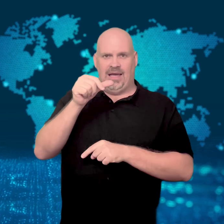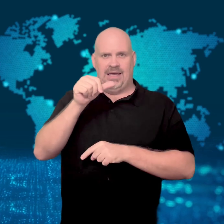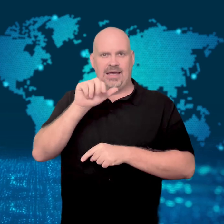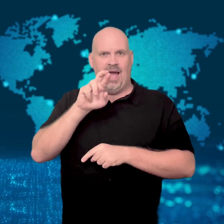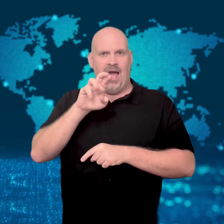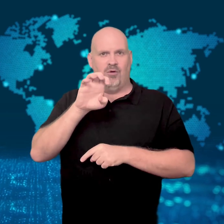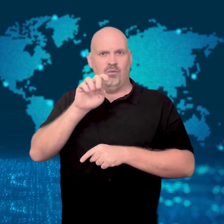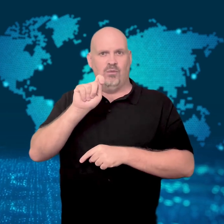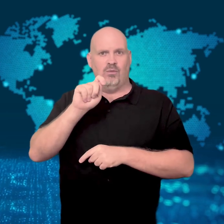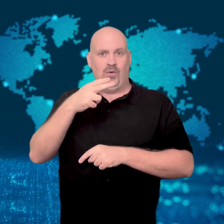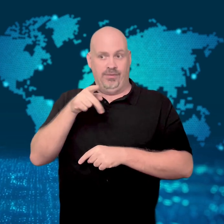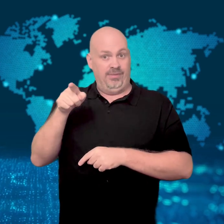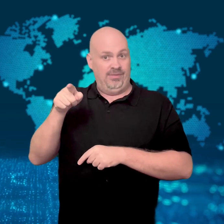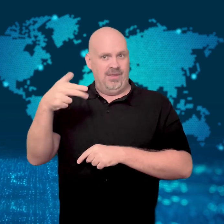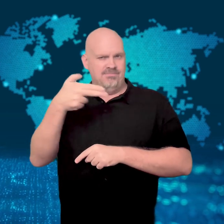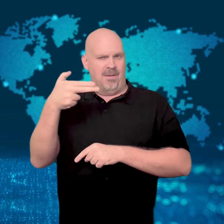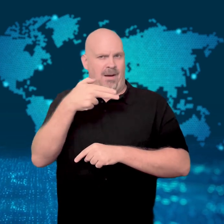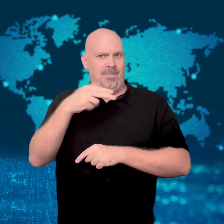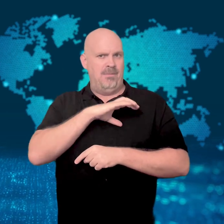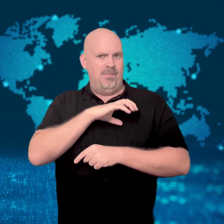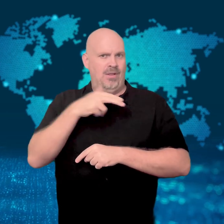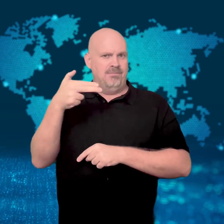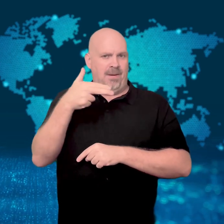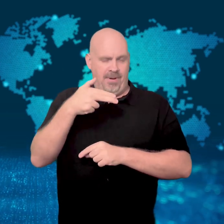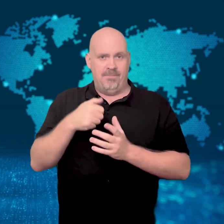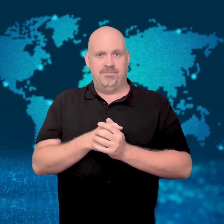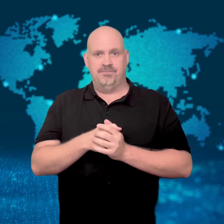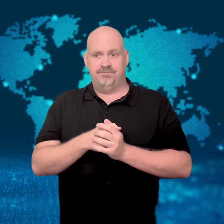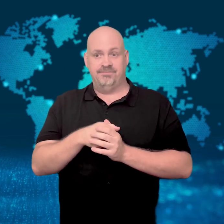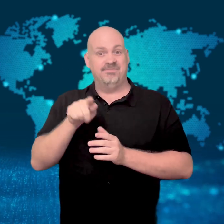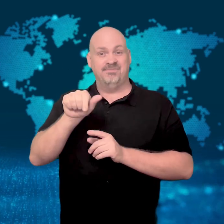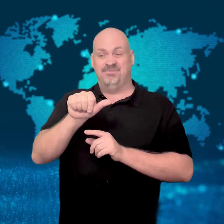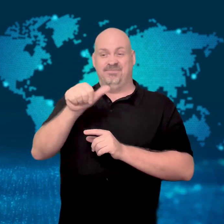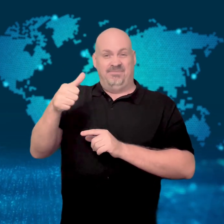one of the shooters - Gareth.